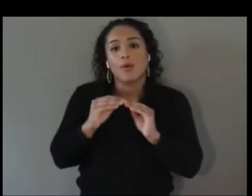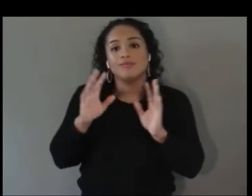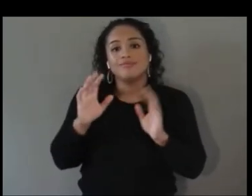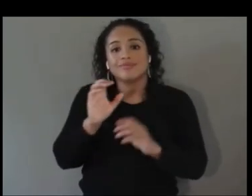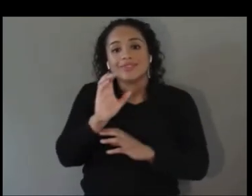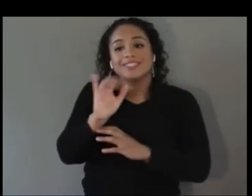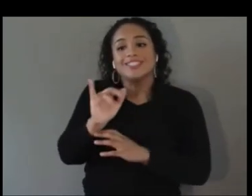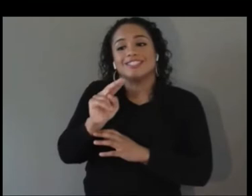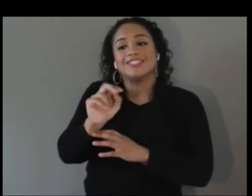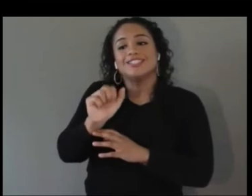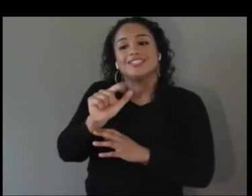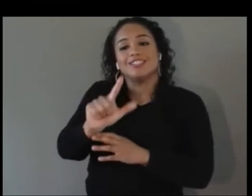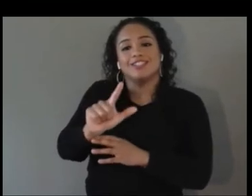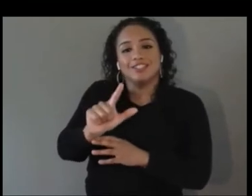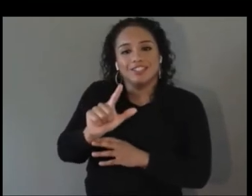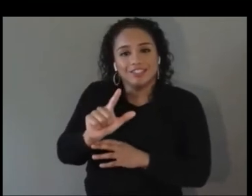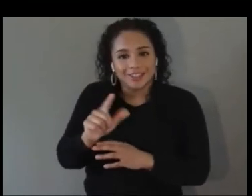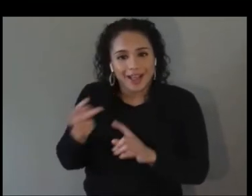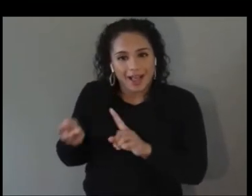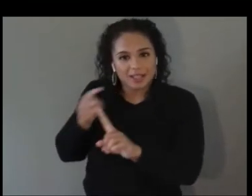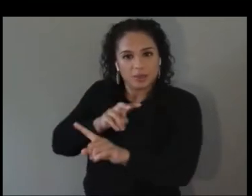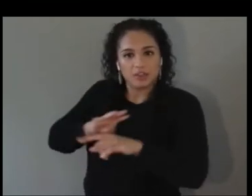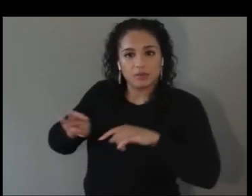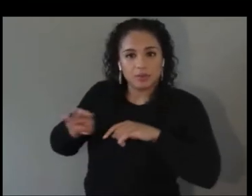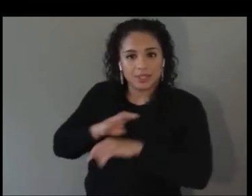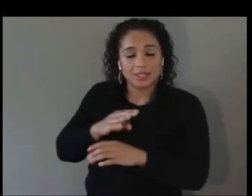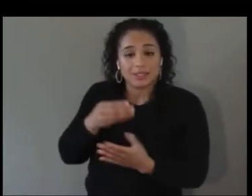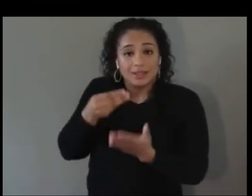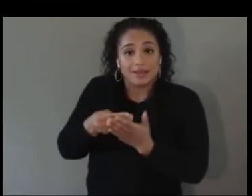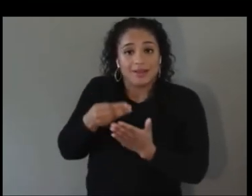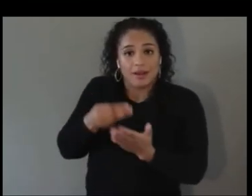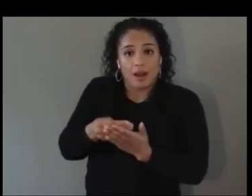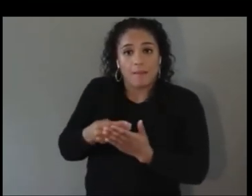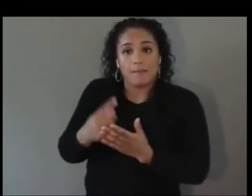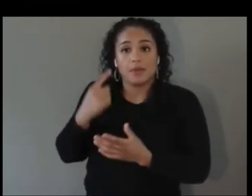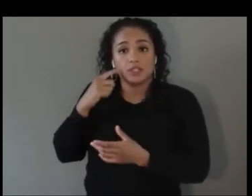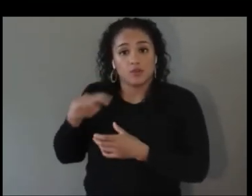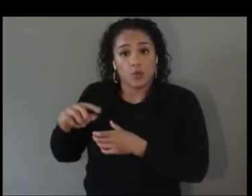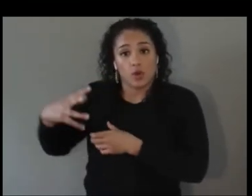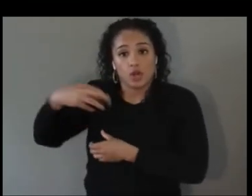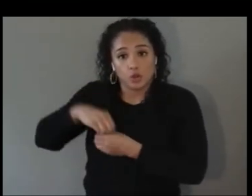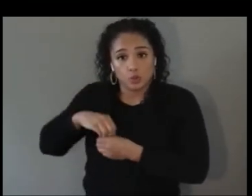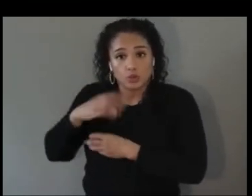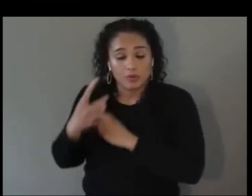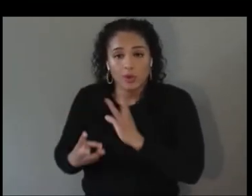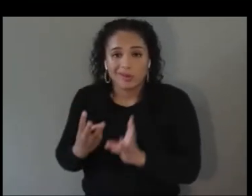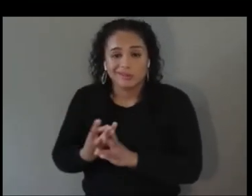business, the economics of an inclusive world, is there's an abundance of money, there's an